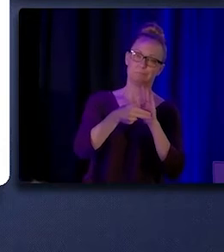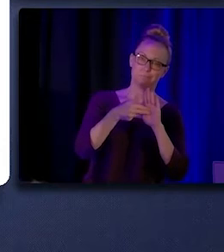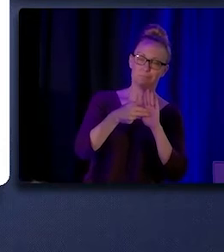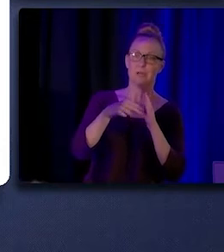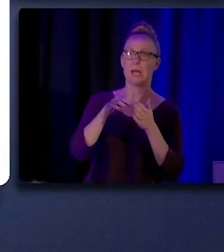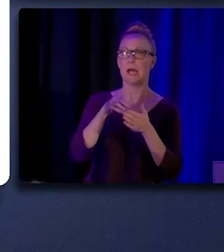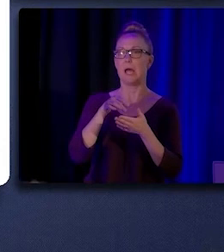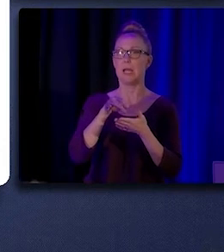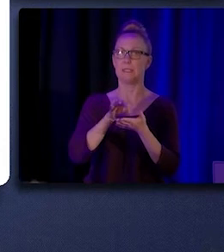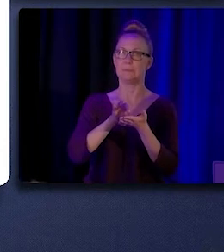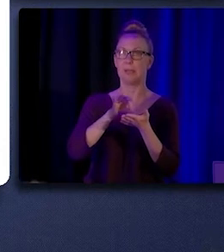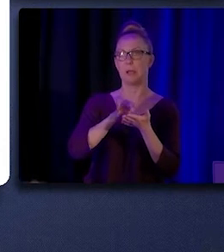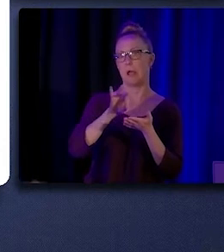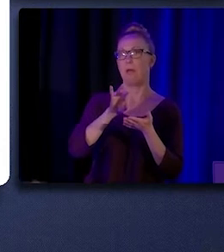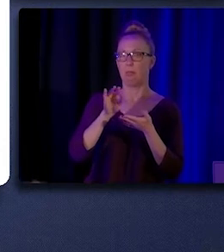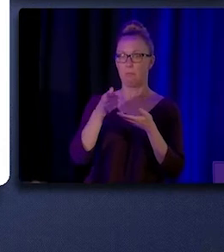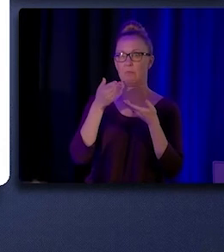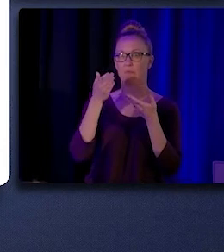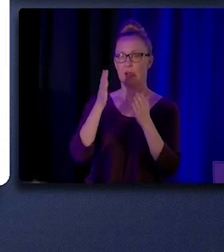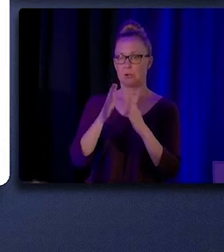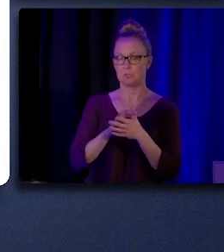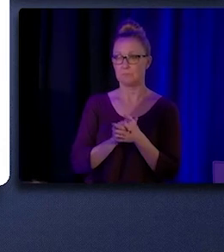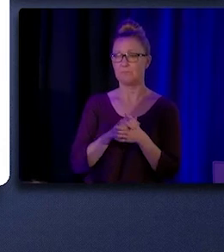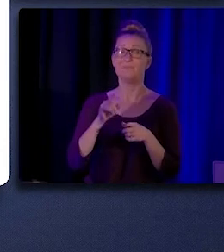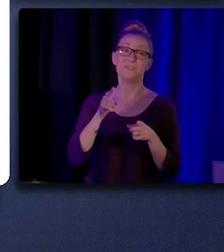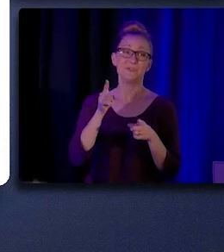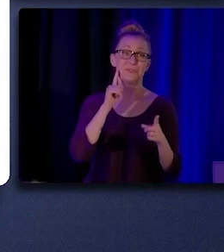about these things as we talk on our panel today.